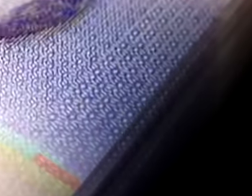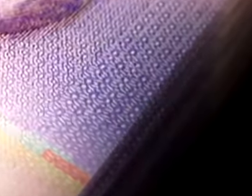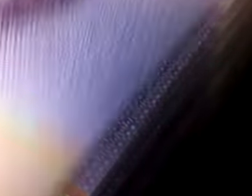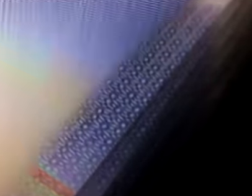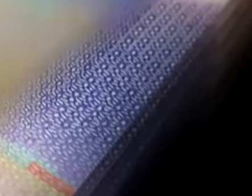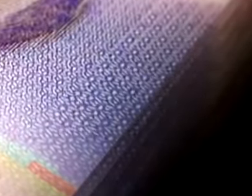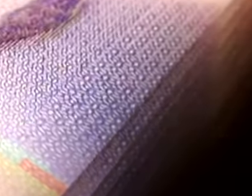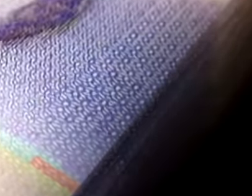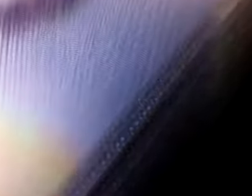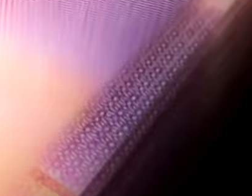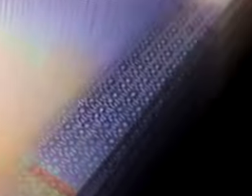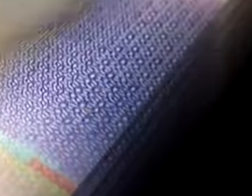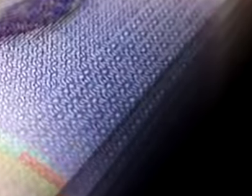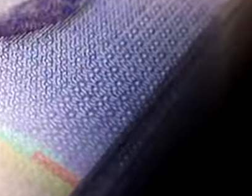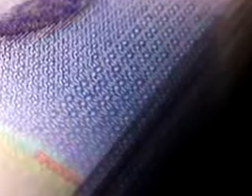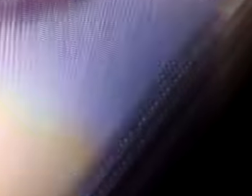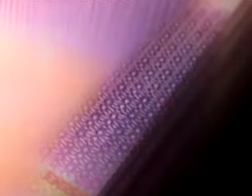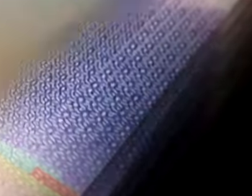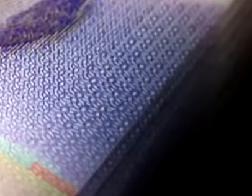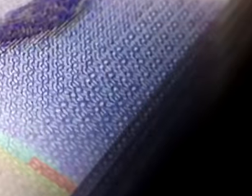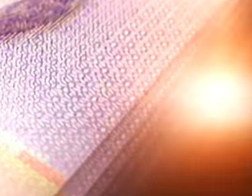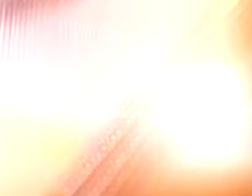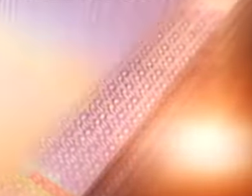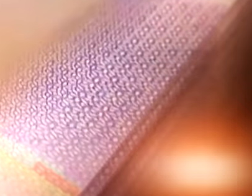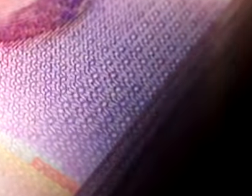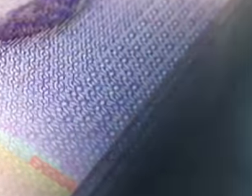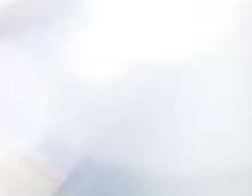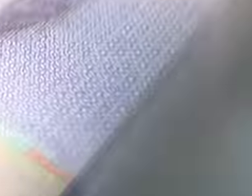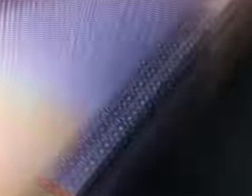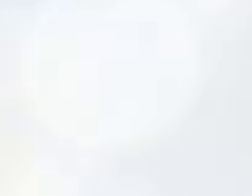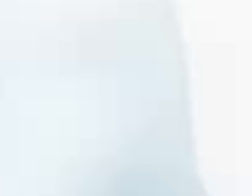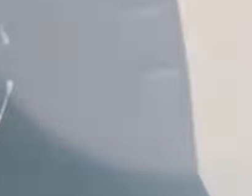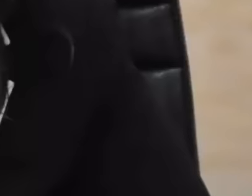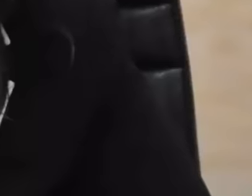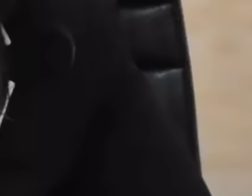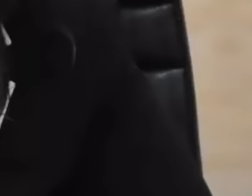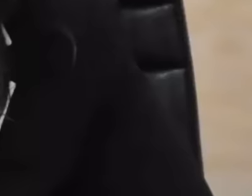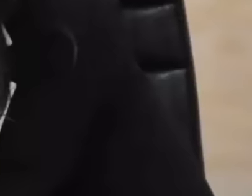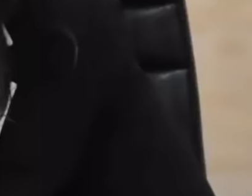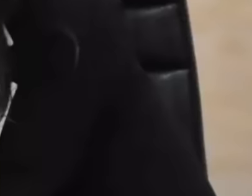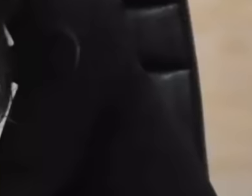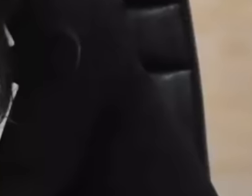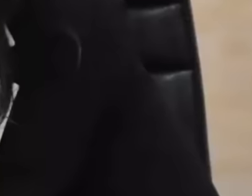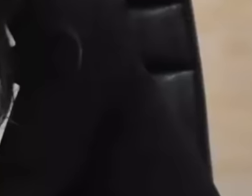And if the people do not elect her to continue on the court, they will also say goodbye to her position